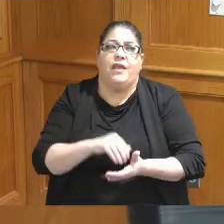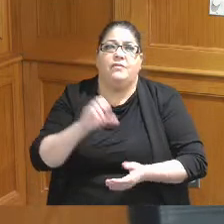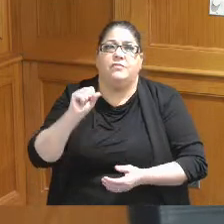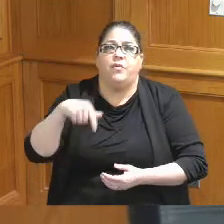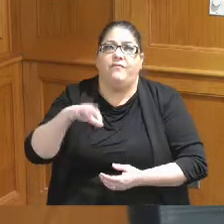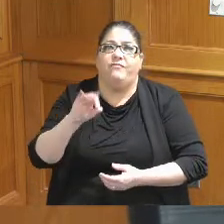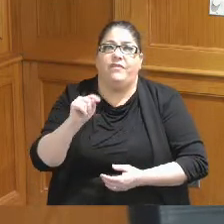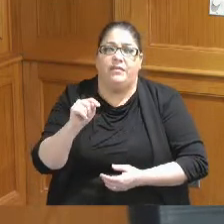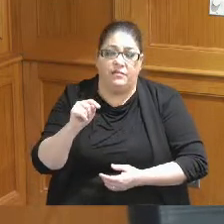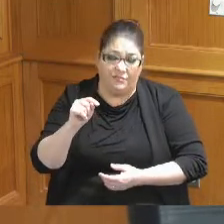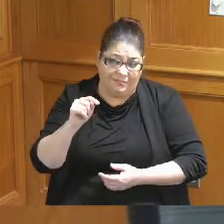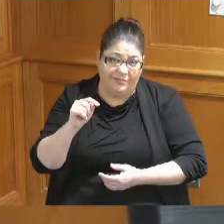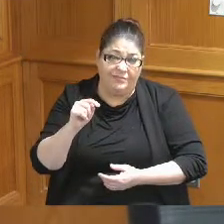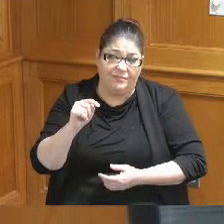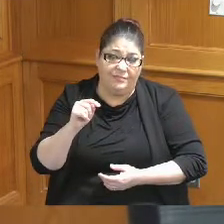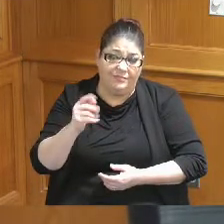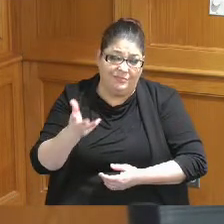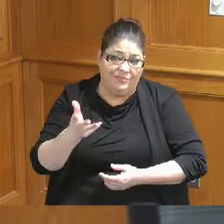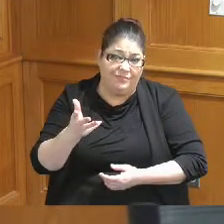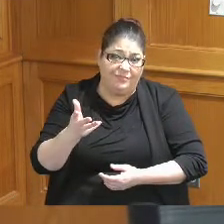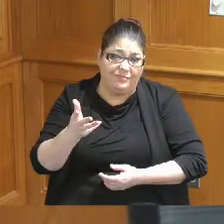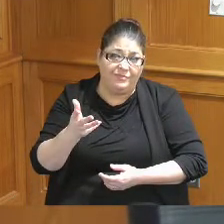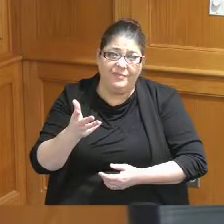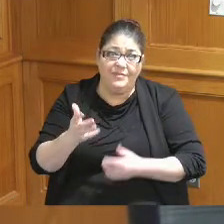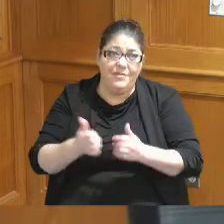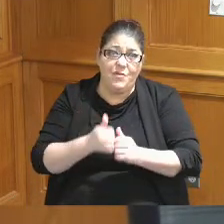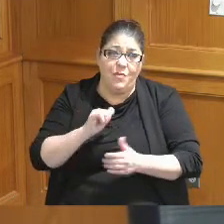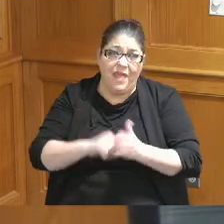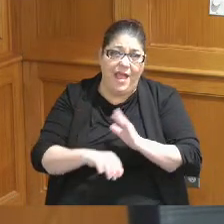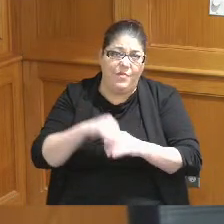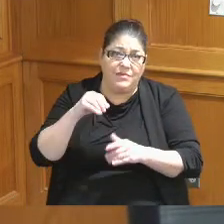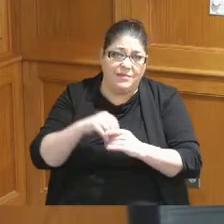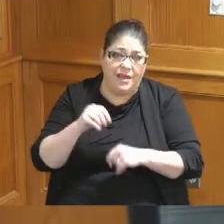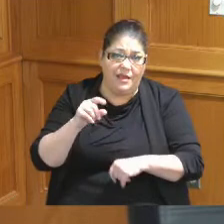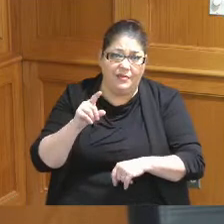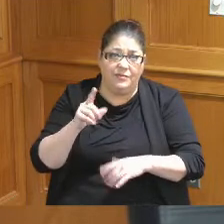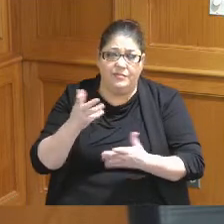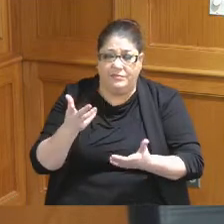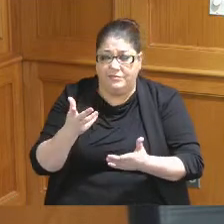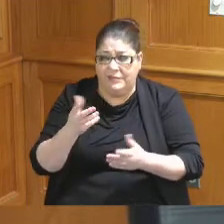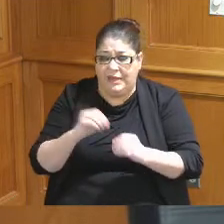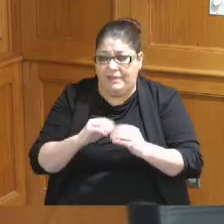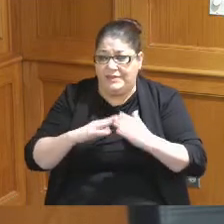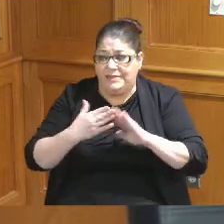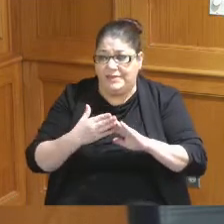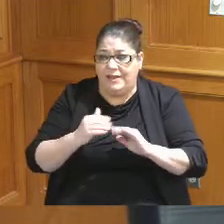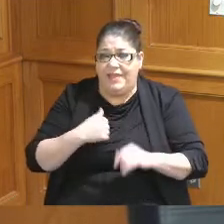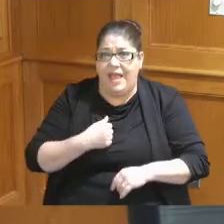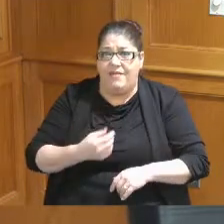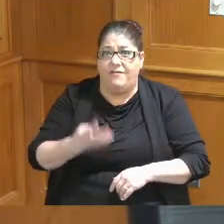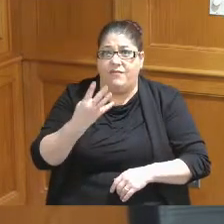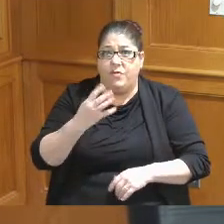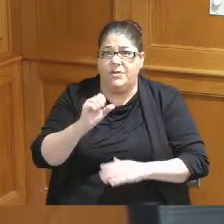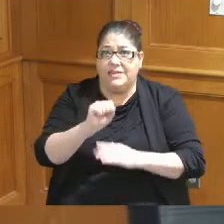feet additional majority of it outdoor space in a city that has four seasons in fact we just had